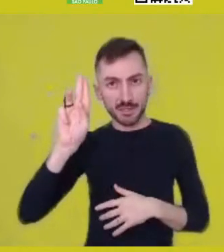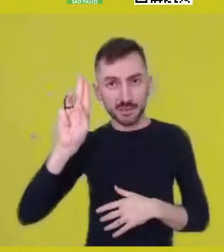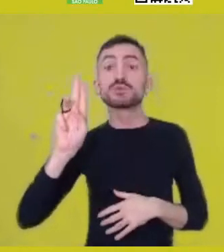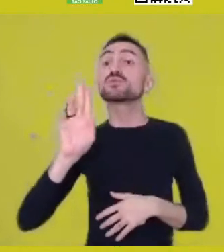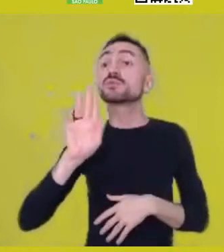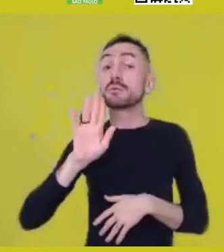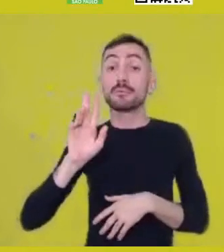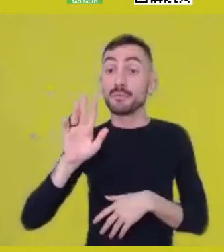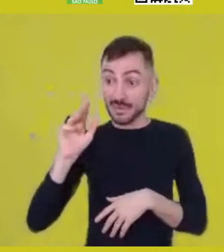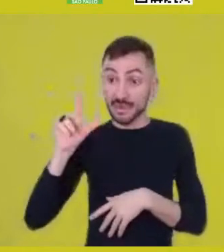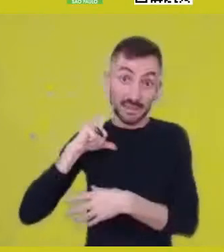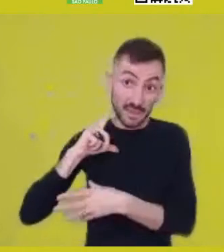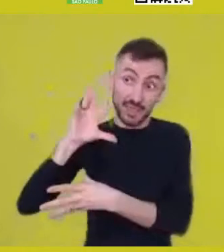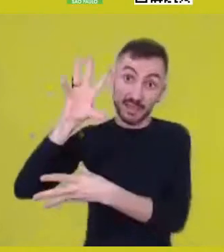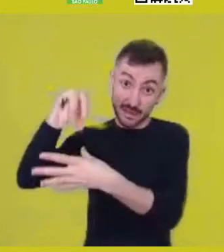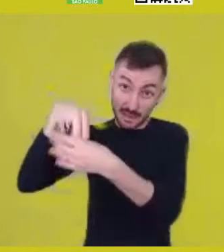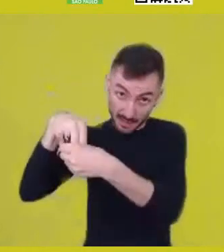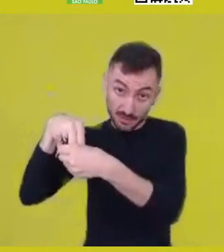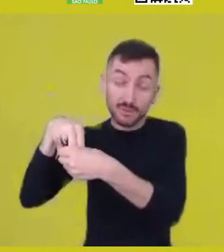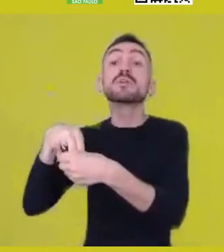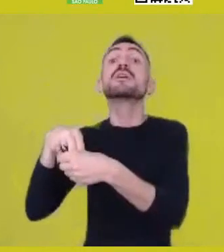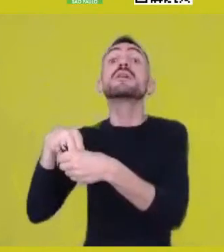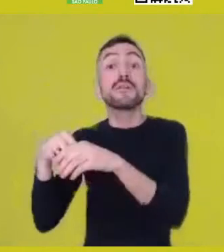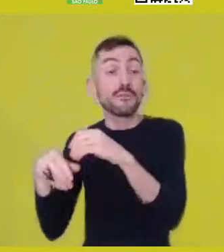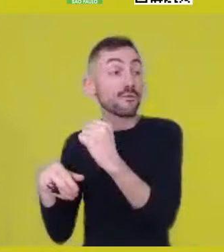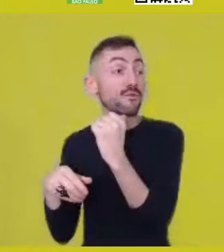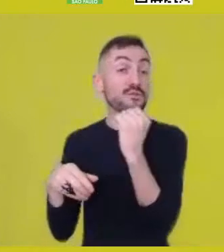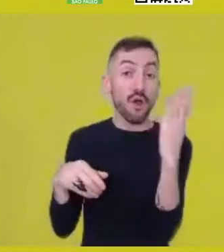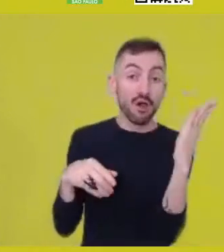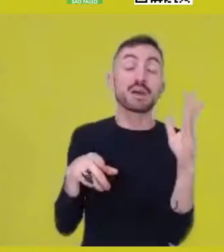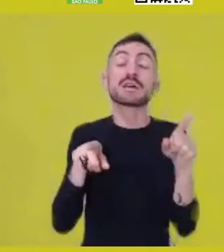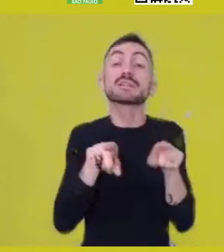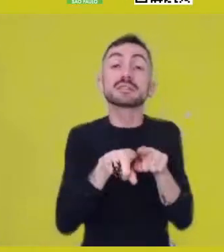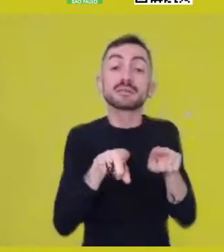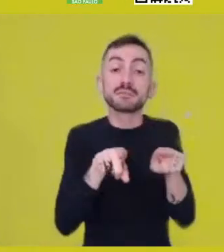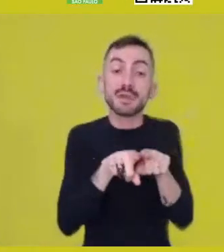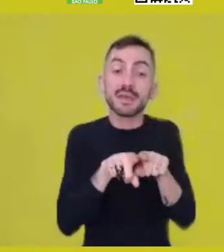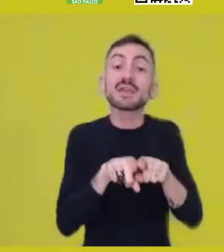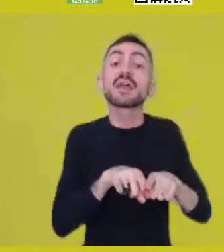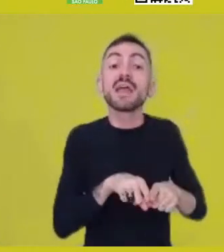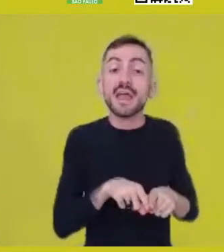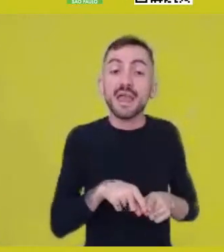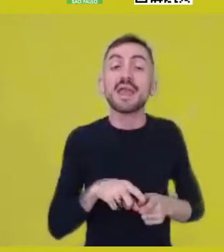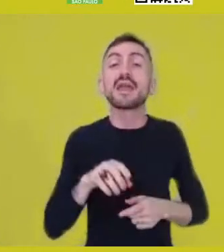which is a great penchant for what I call “otherness”,